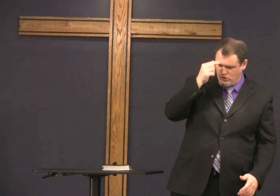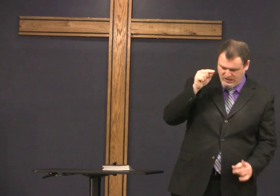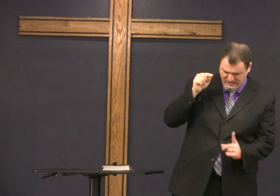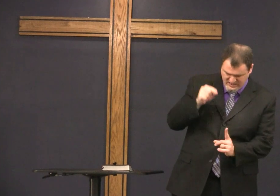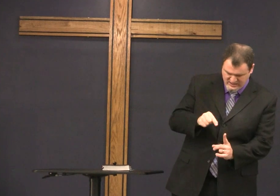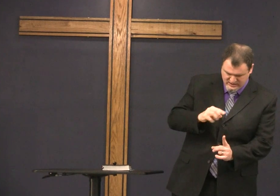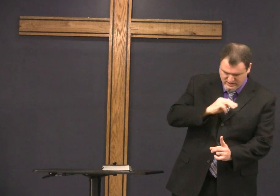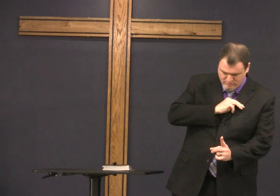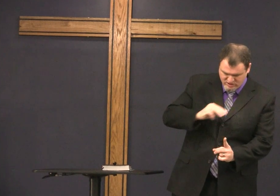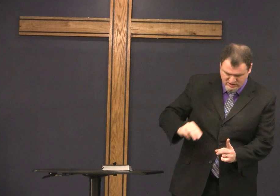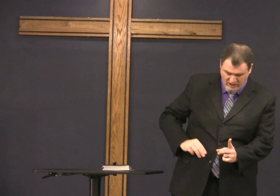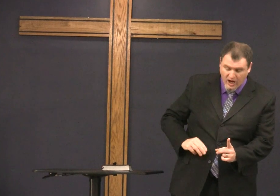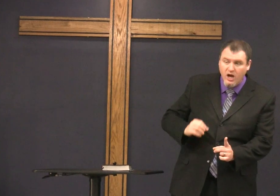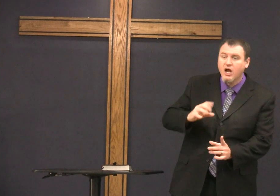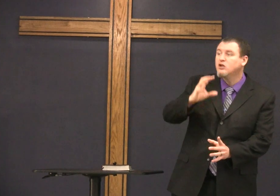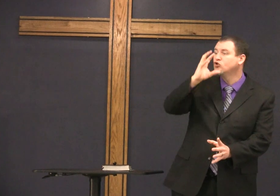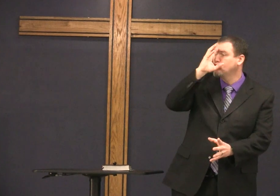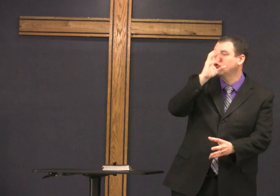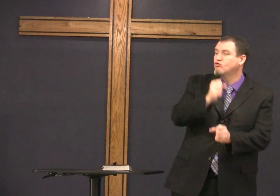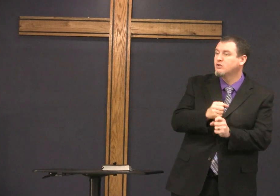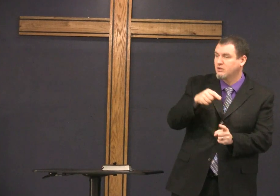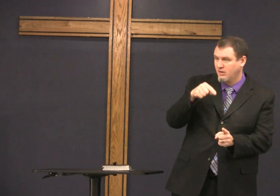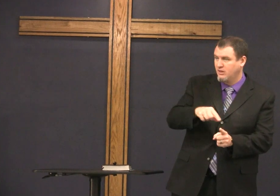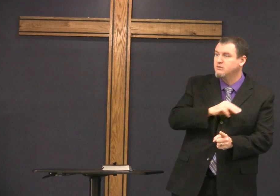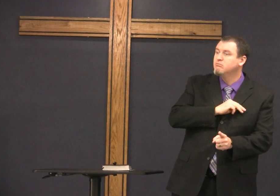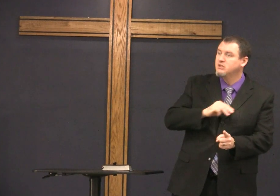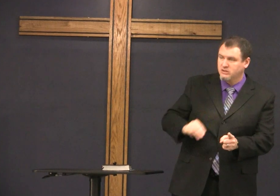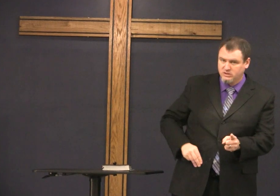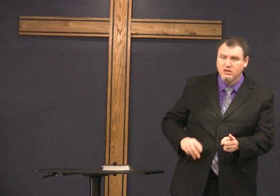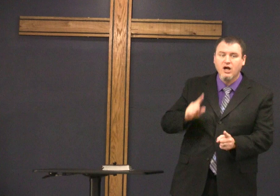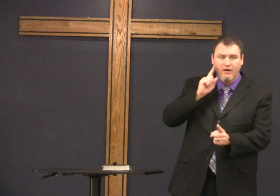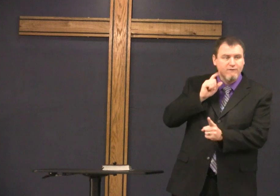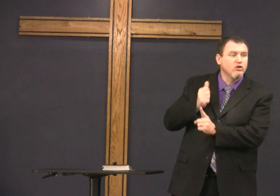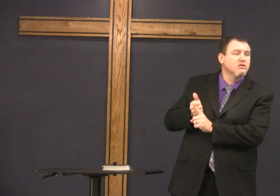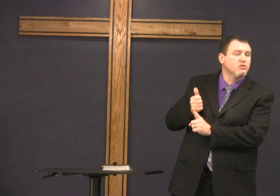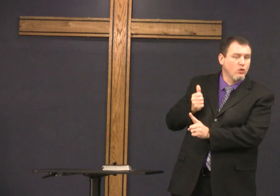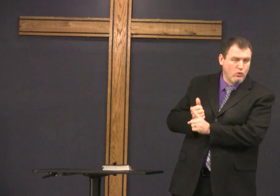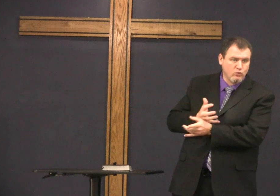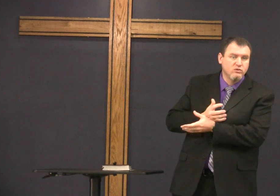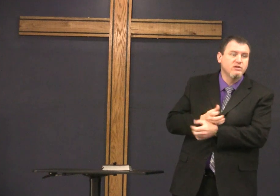I'm sure he knew in his mind that there was no one like this child he was the Savior the Messiah